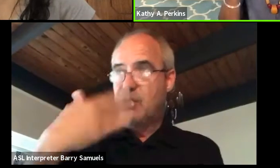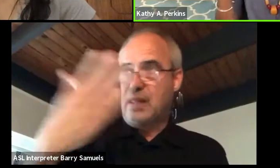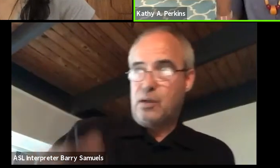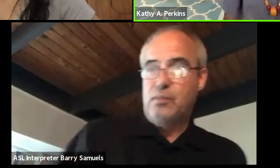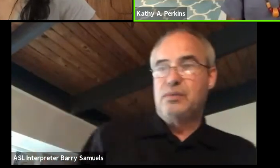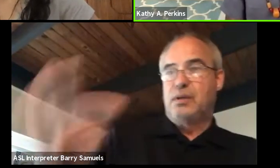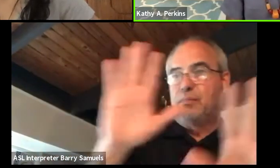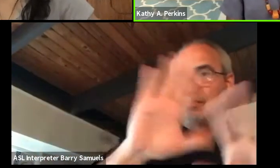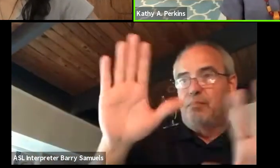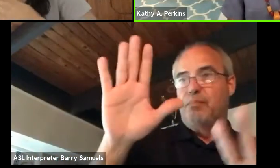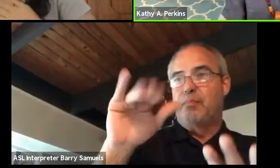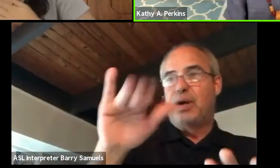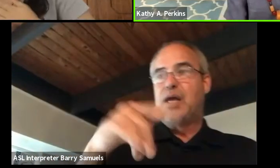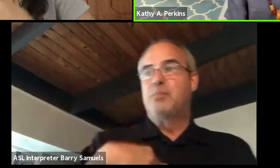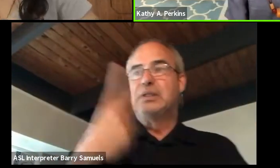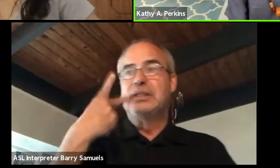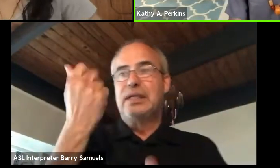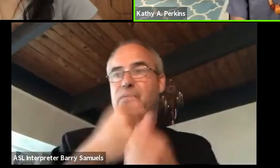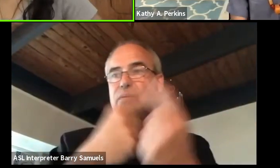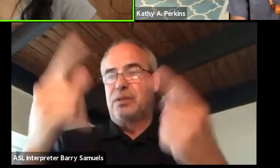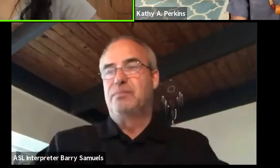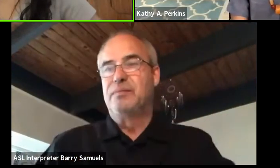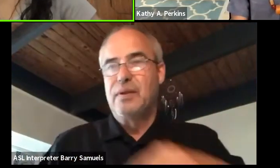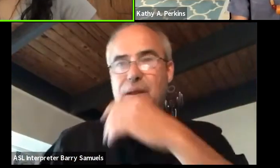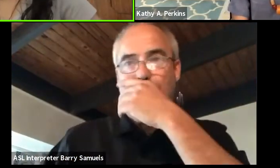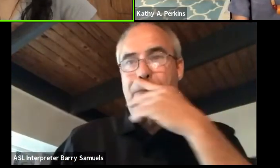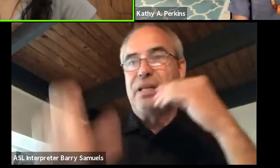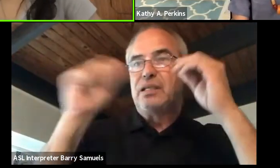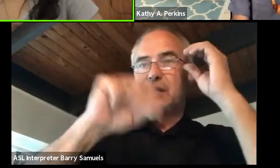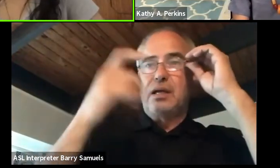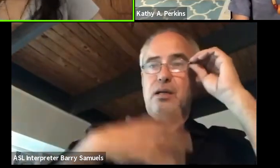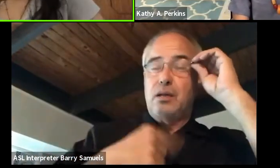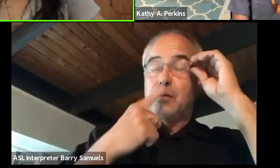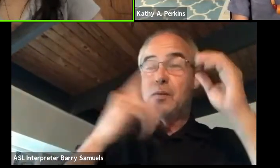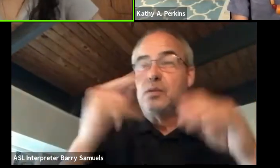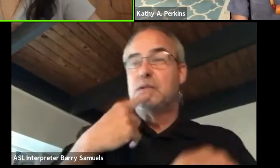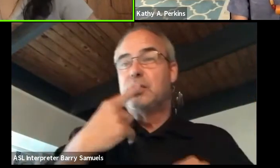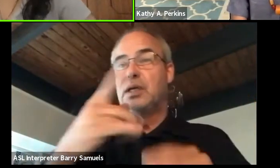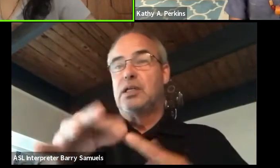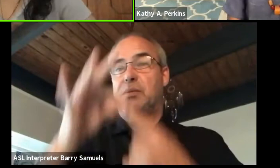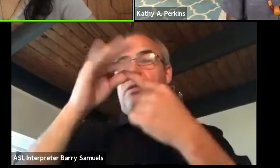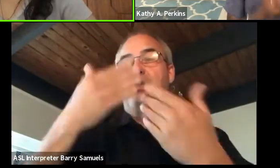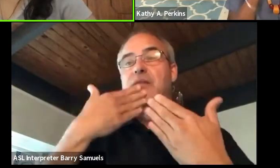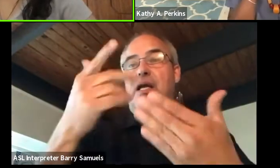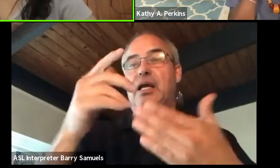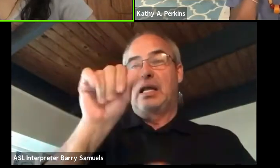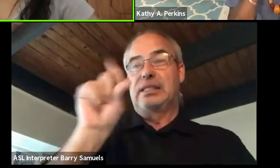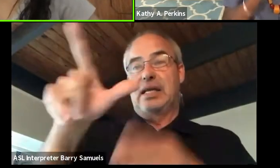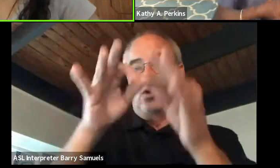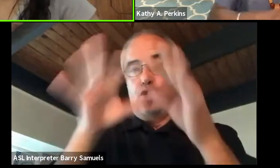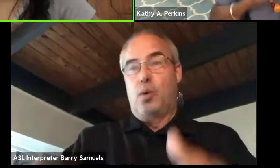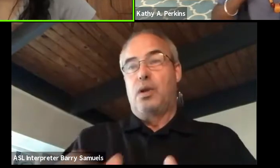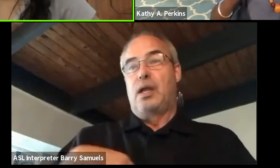out there in the audience. Yes. Yes. And I'd like to say a special thank you to our ASL interpreters, Barry and Rorri